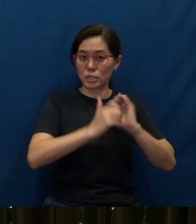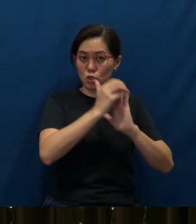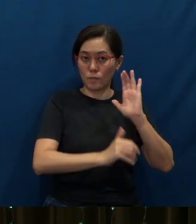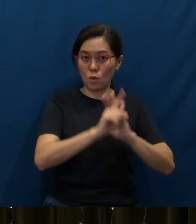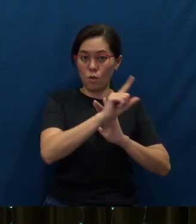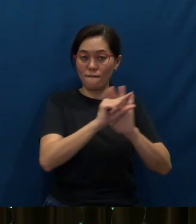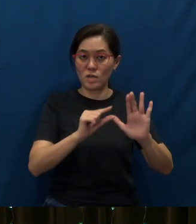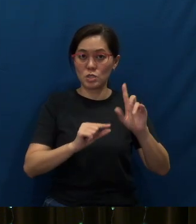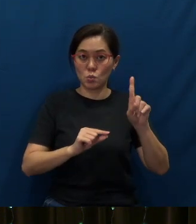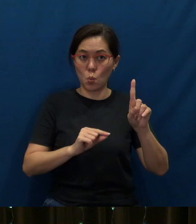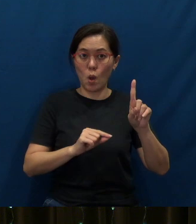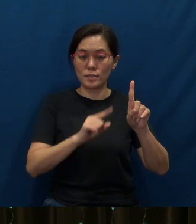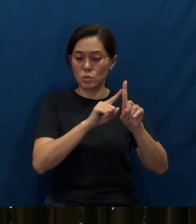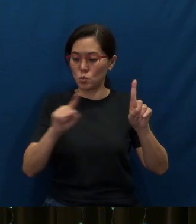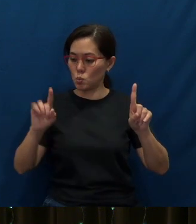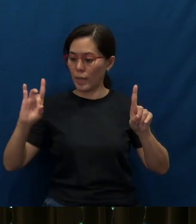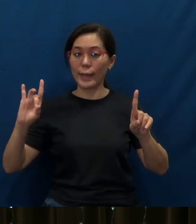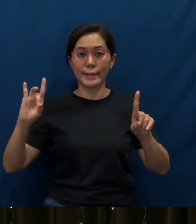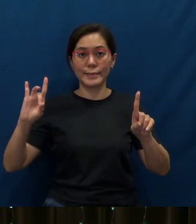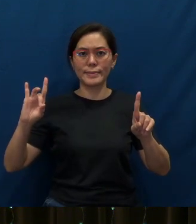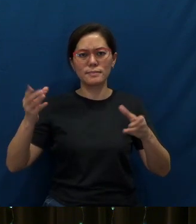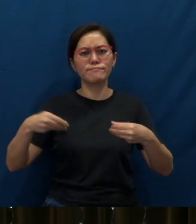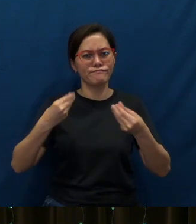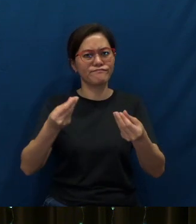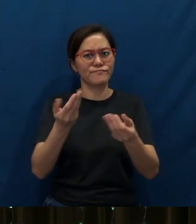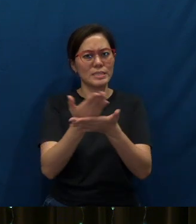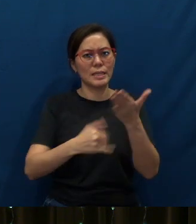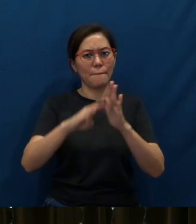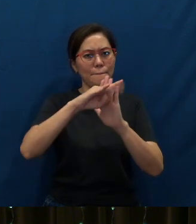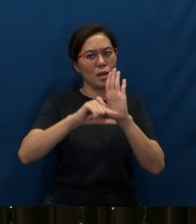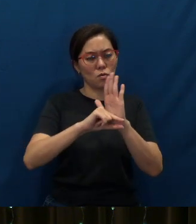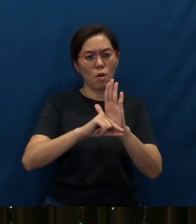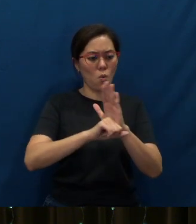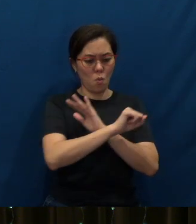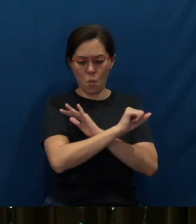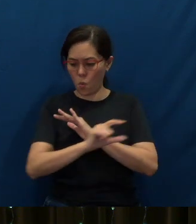verses 1 to 8, to give us some background to all these,